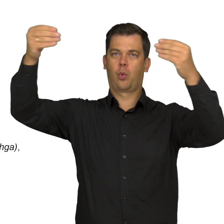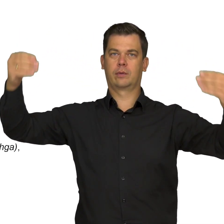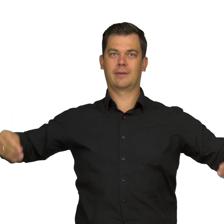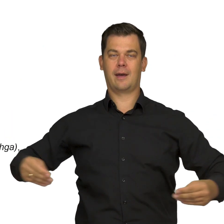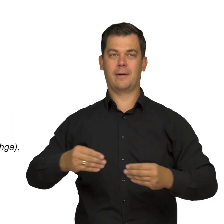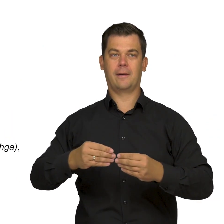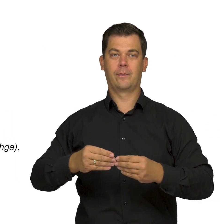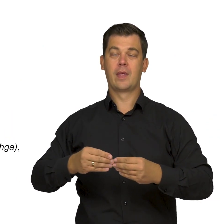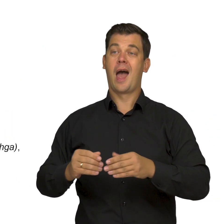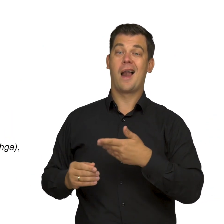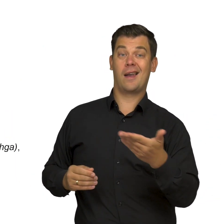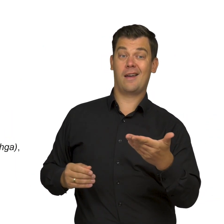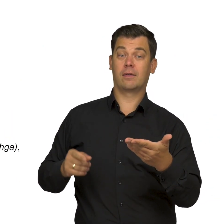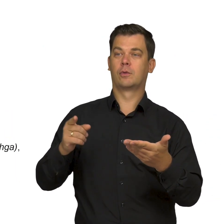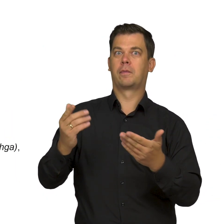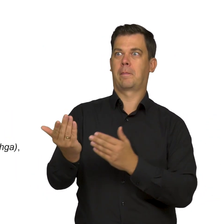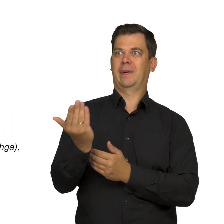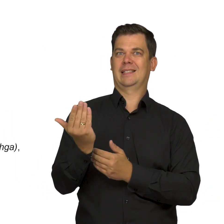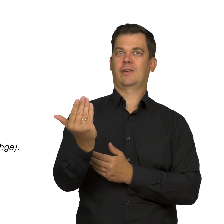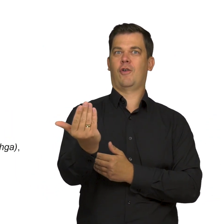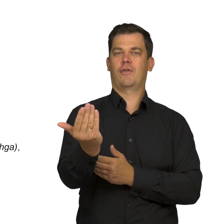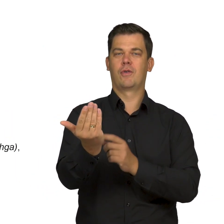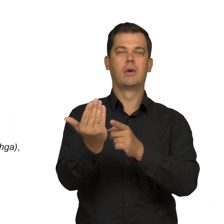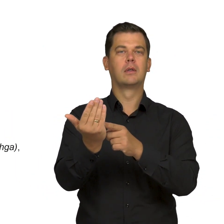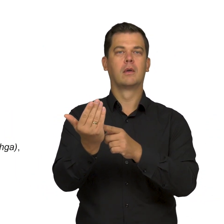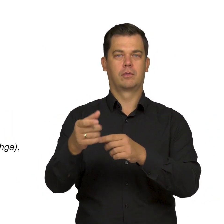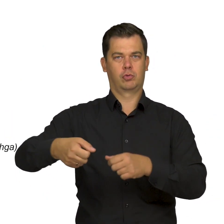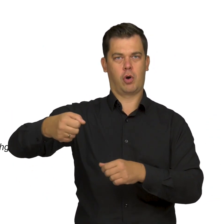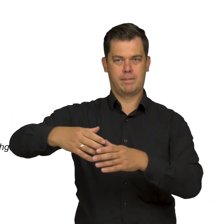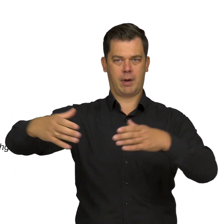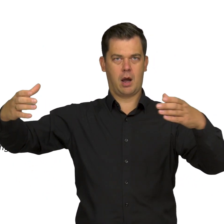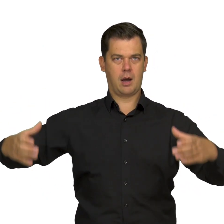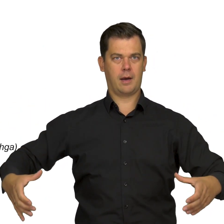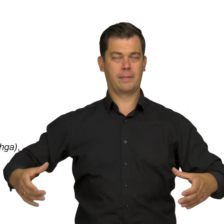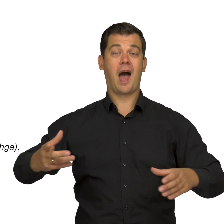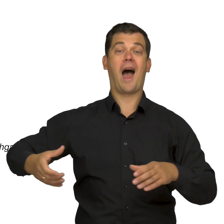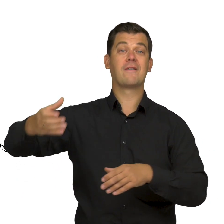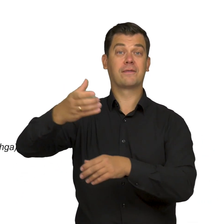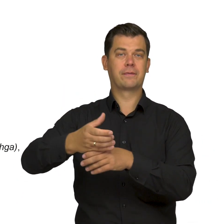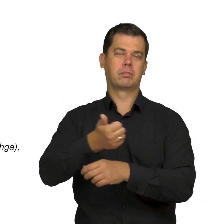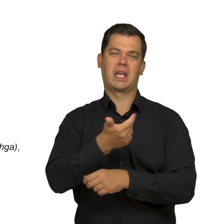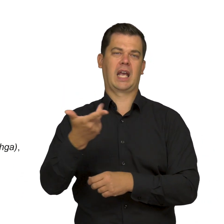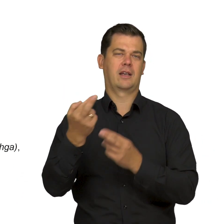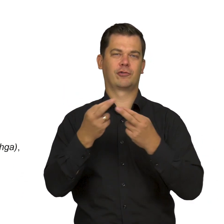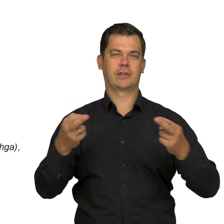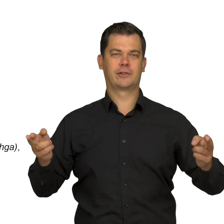On the wooden floor to his left, closest to the viewer, there is a large bag with several objects placed upon it.